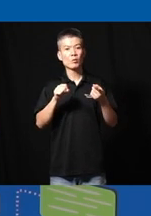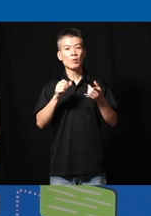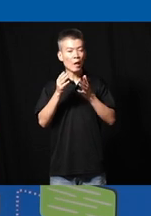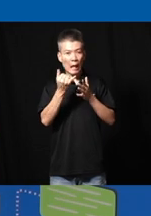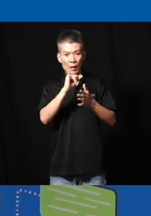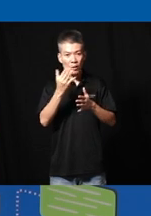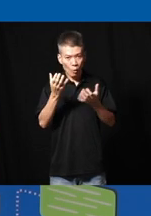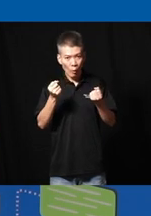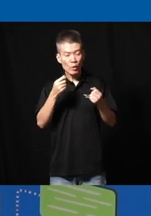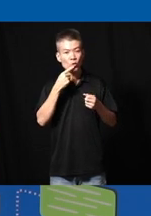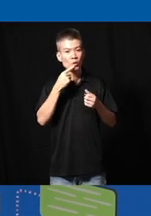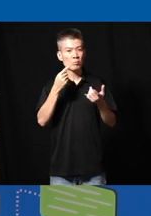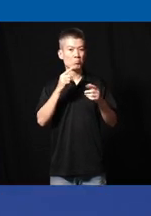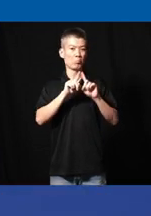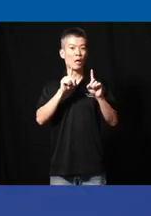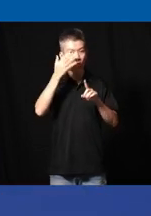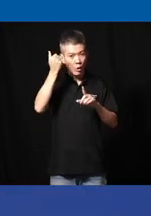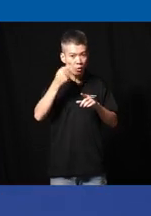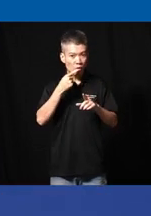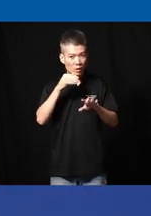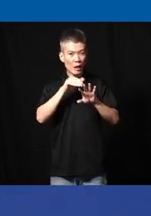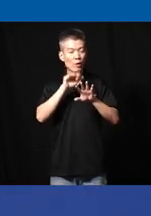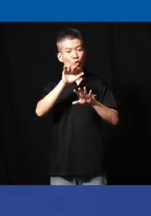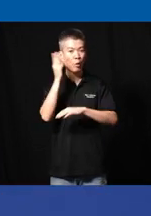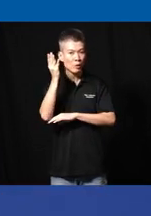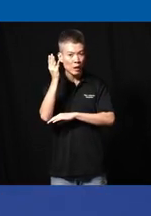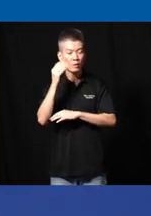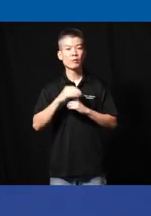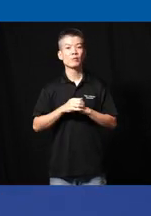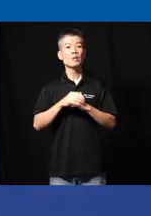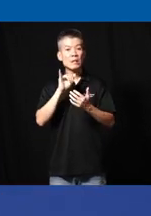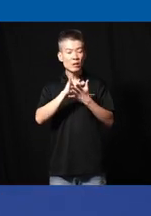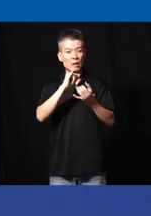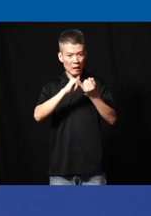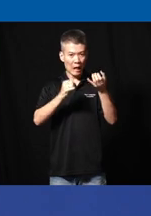you wanted to say but forgot to say it during your presentation so this is the last chance uh